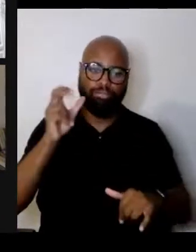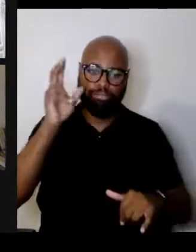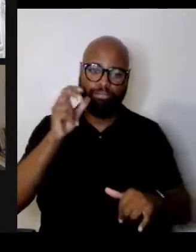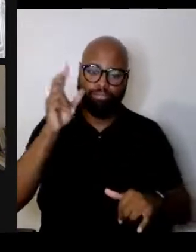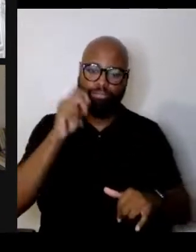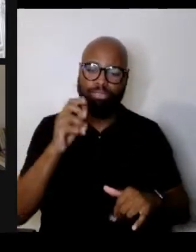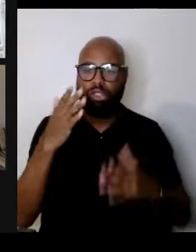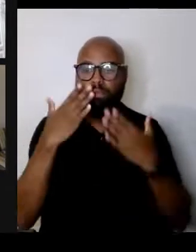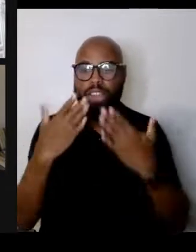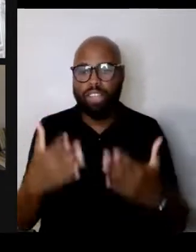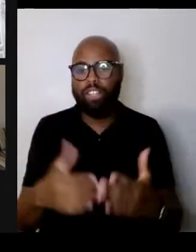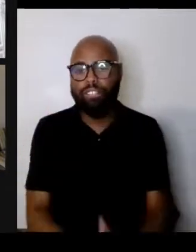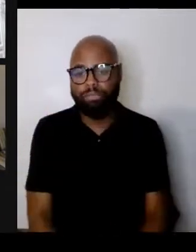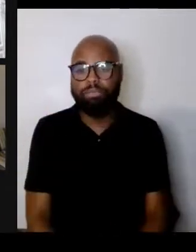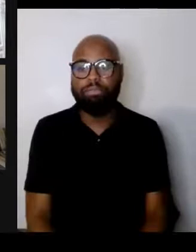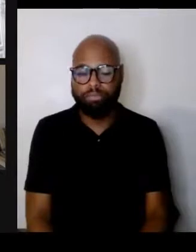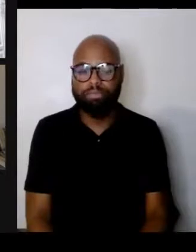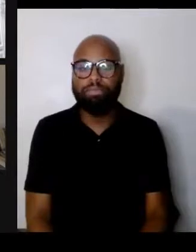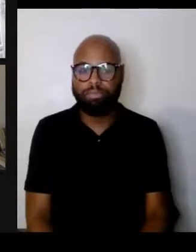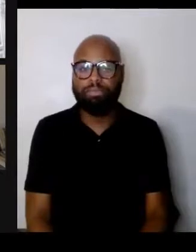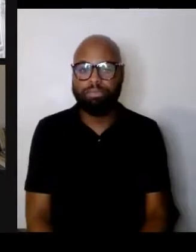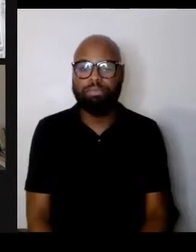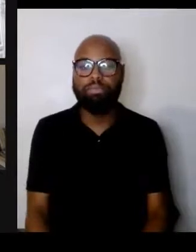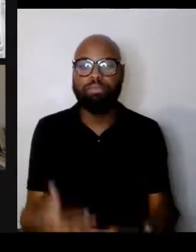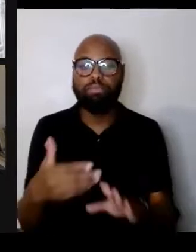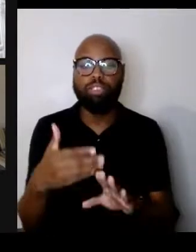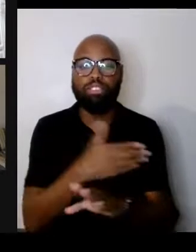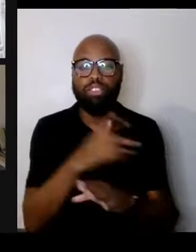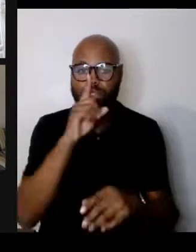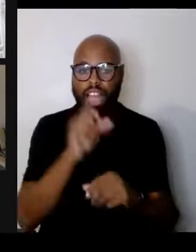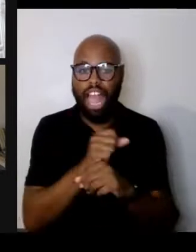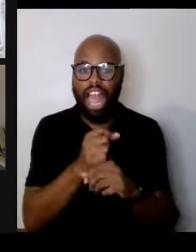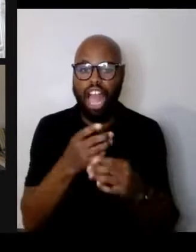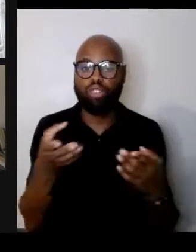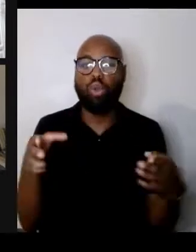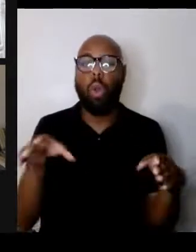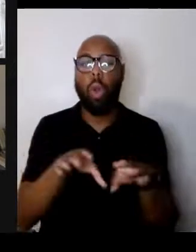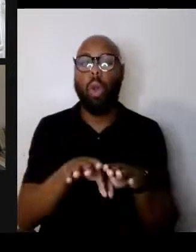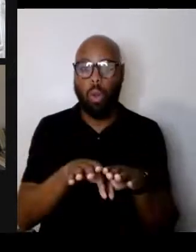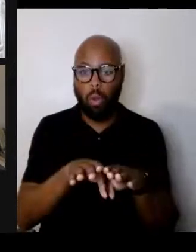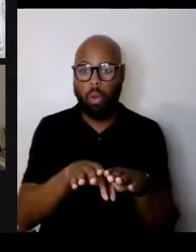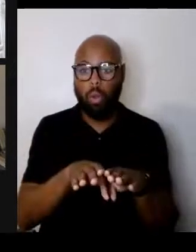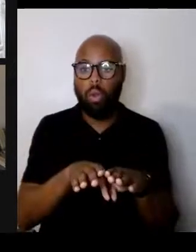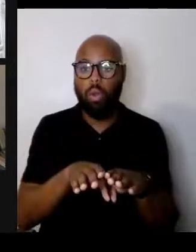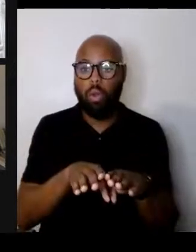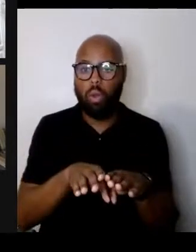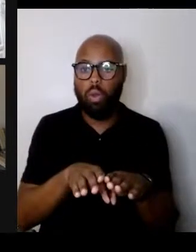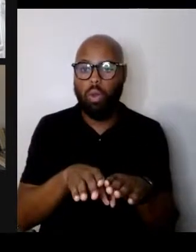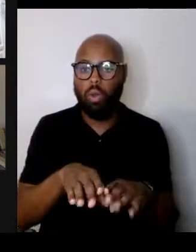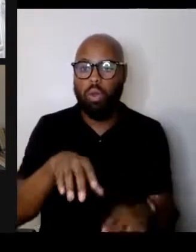Before I deal with the actual close out, I just want to, Aliza you mentioned the Elie Wiesel quote